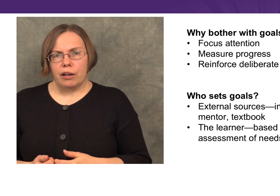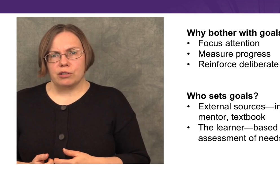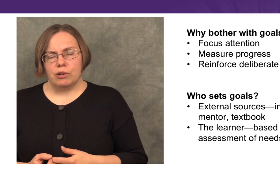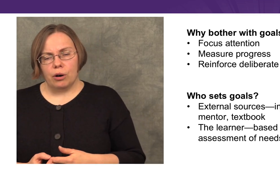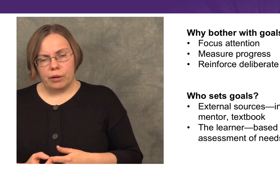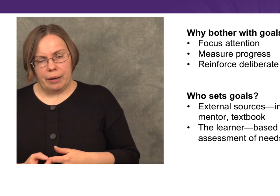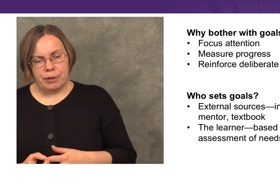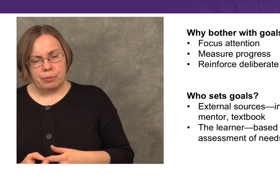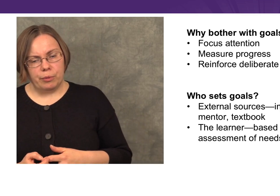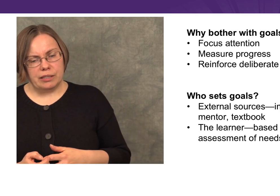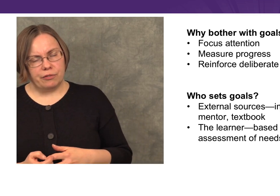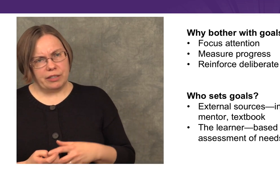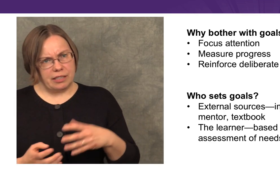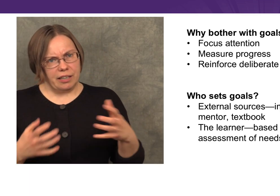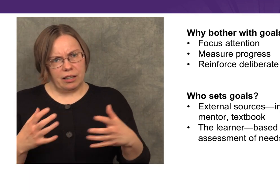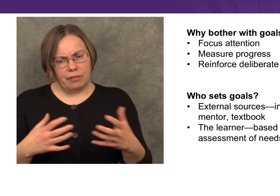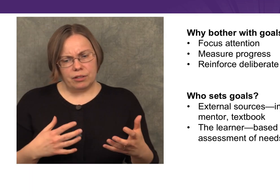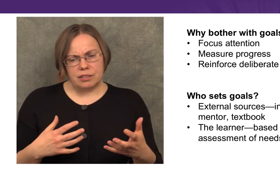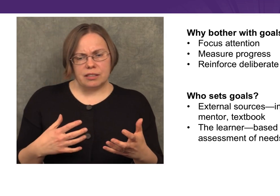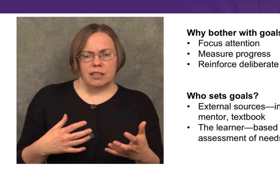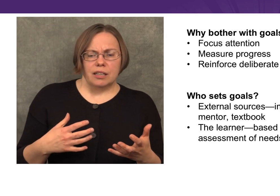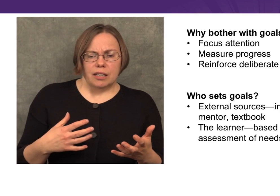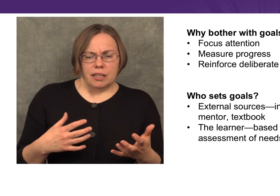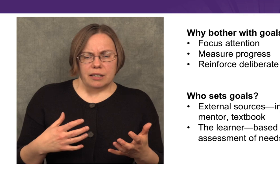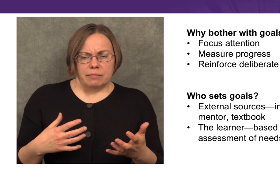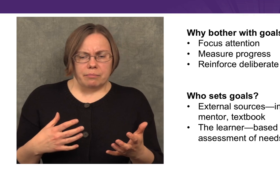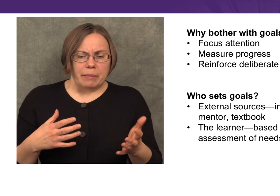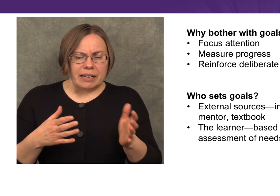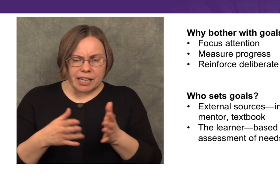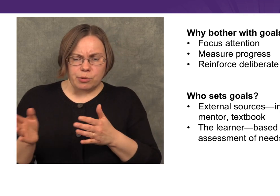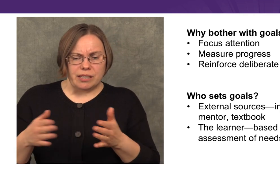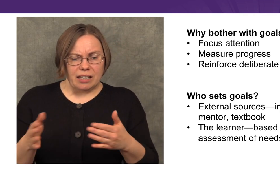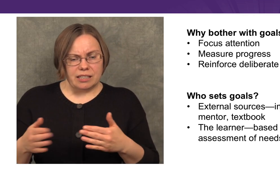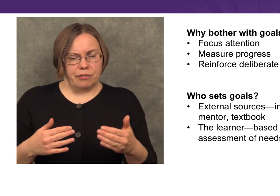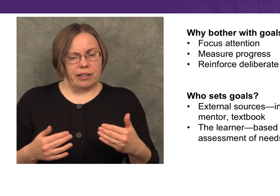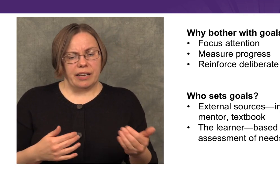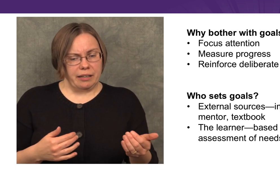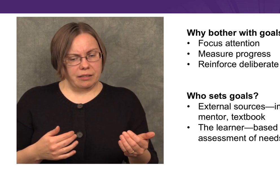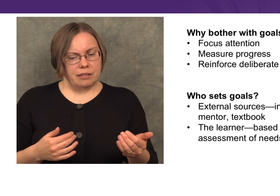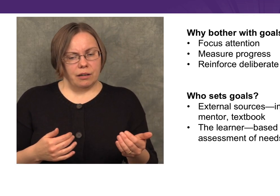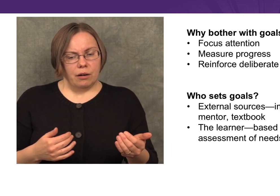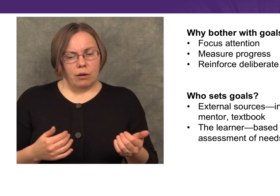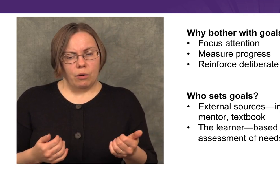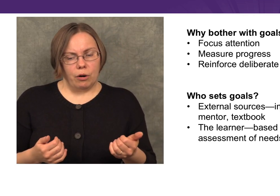We also know that people with different skill levels maybe need to attend to different things.